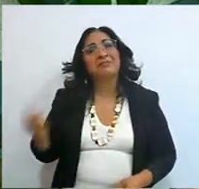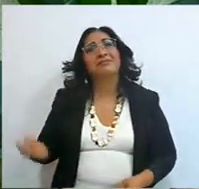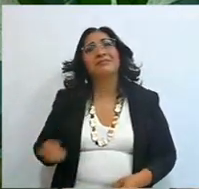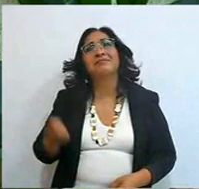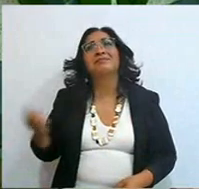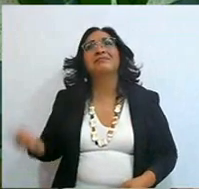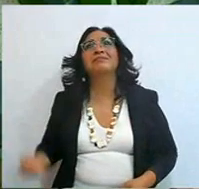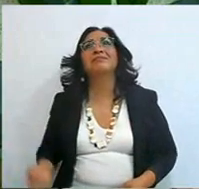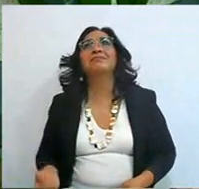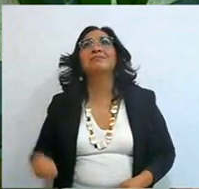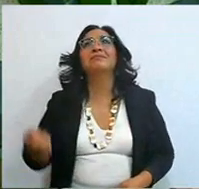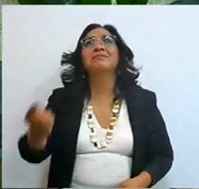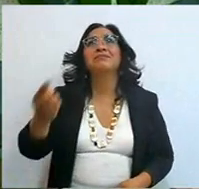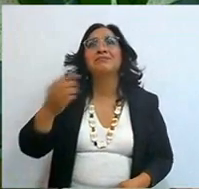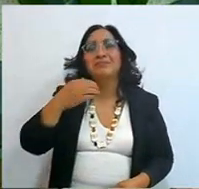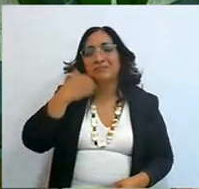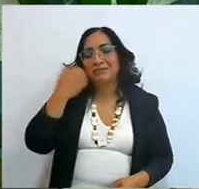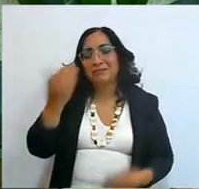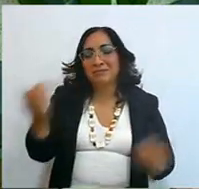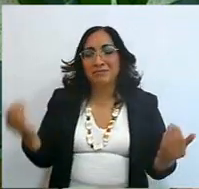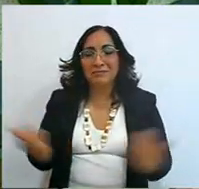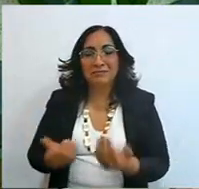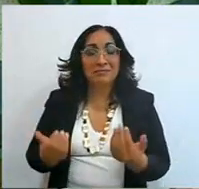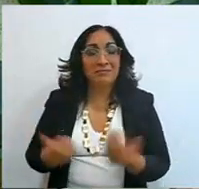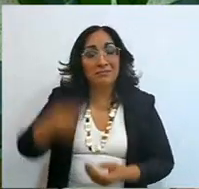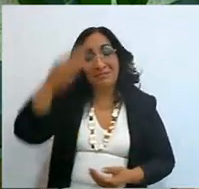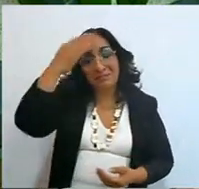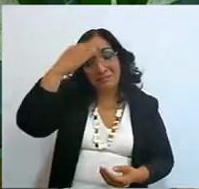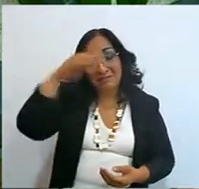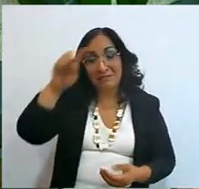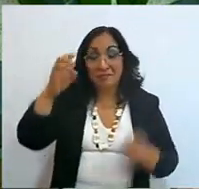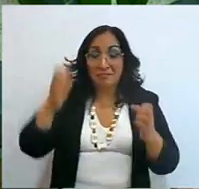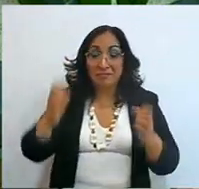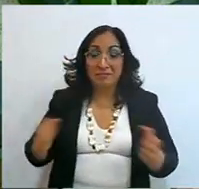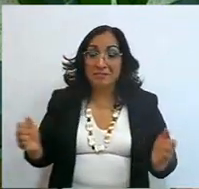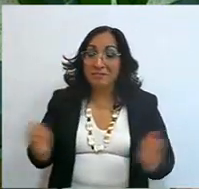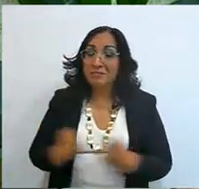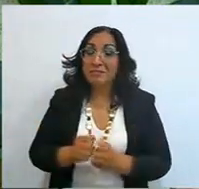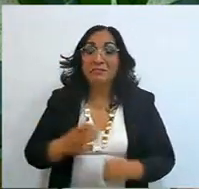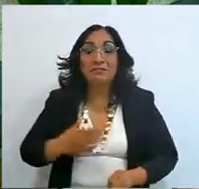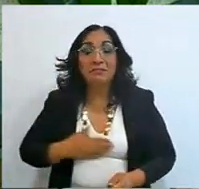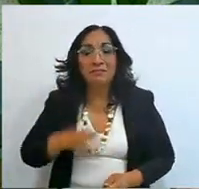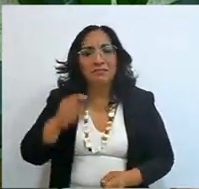I want to make you wise, if you are with me no one will be able to defeat you,